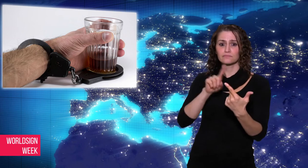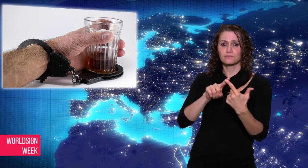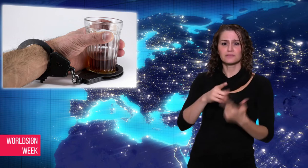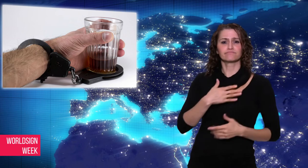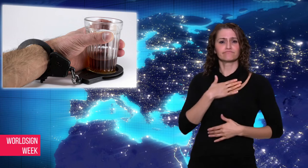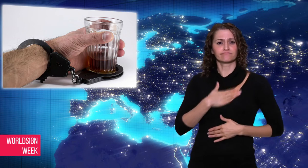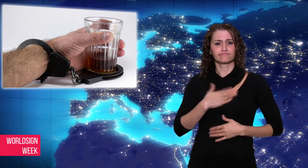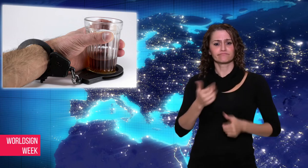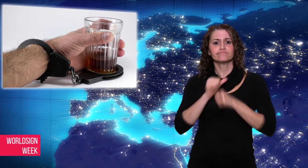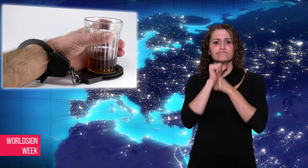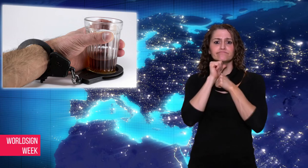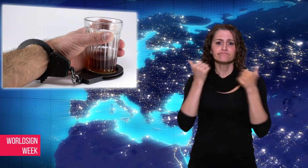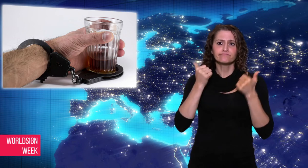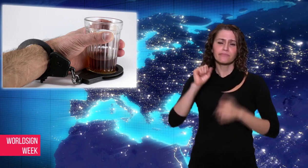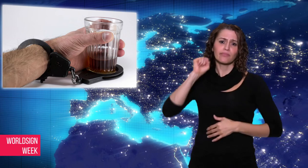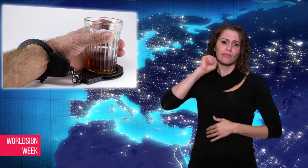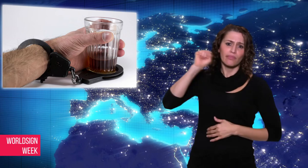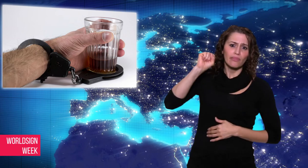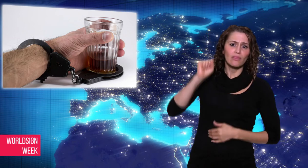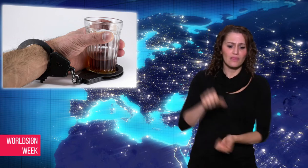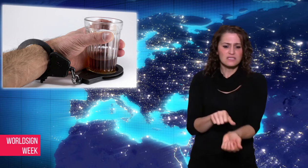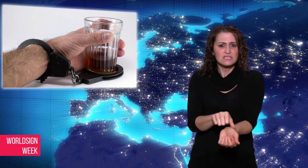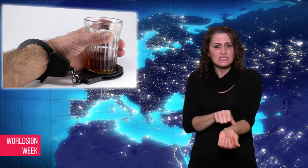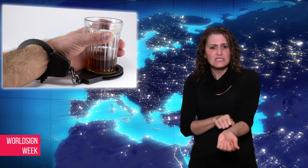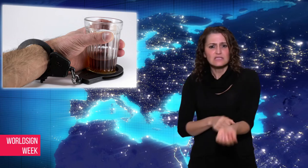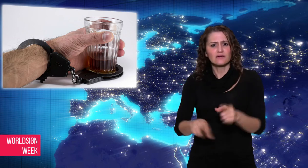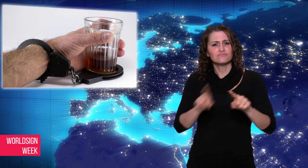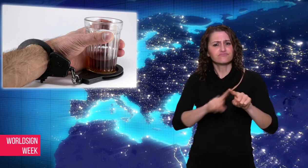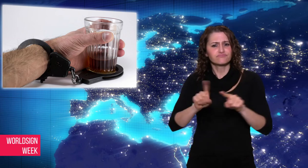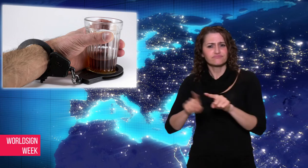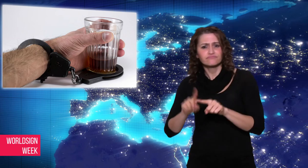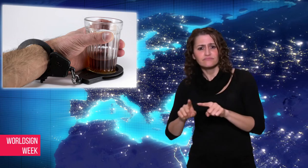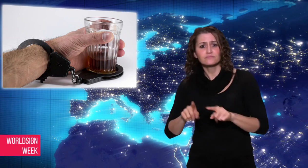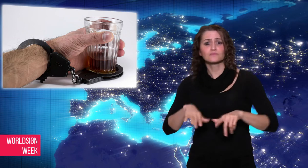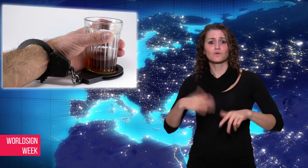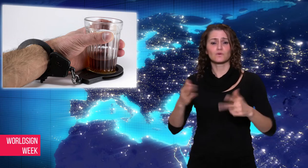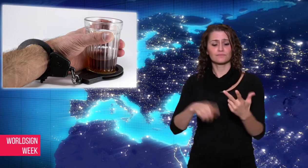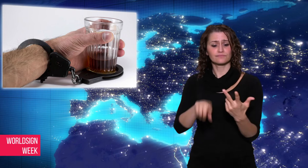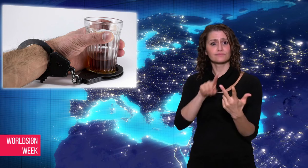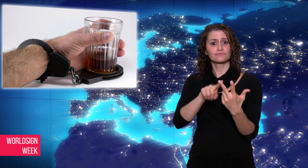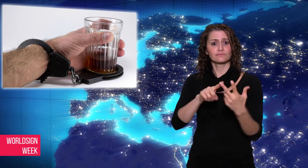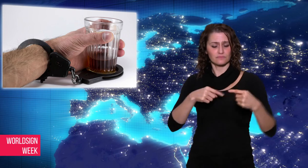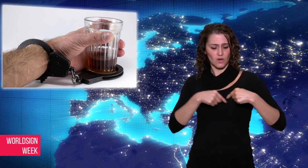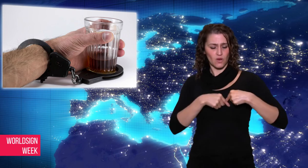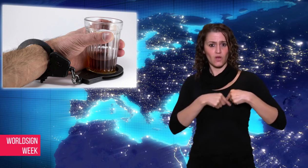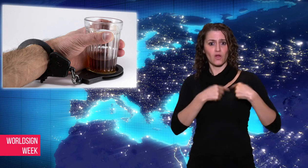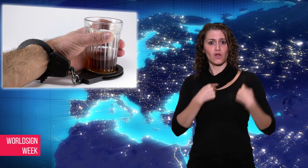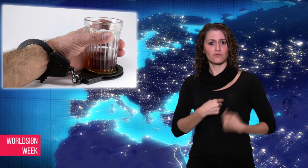car crashes, self-harm, and